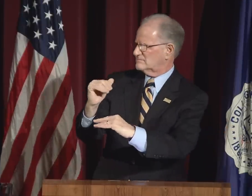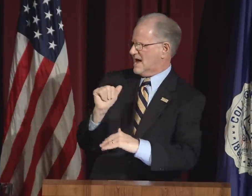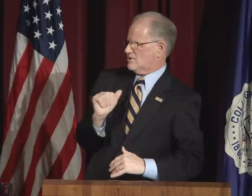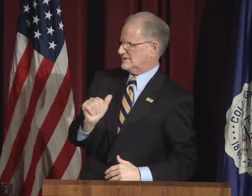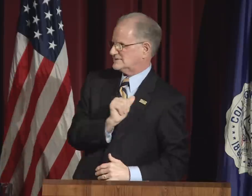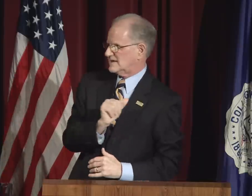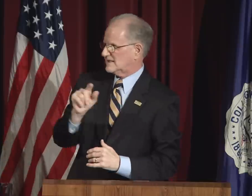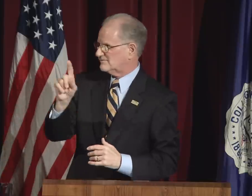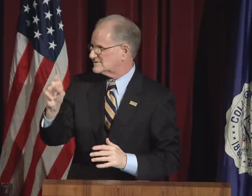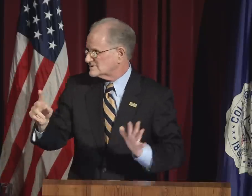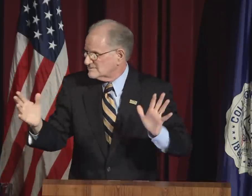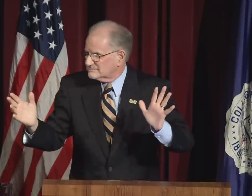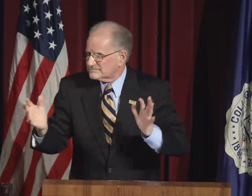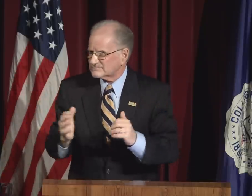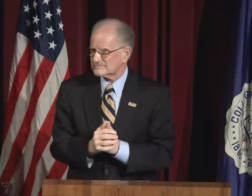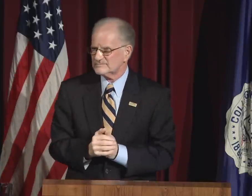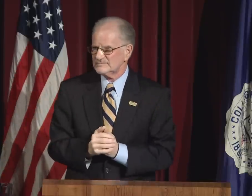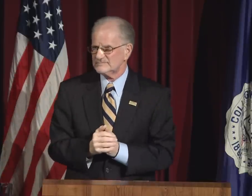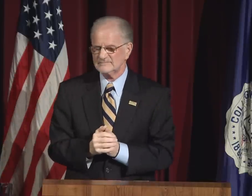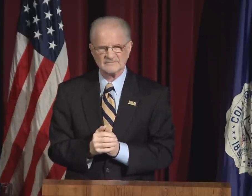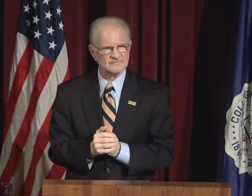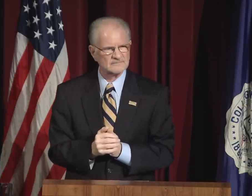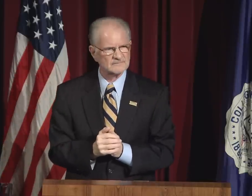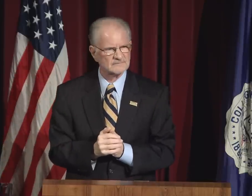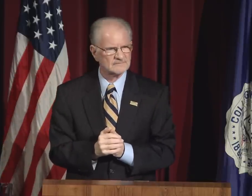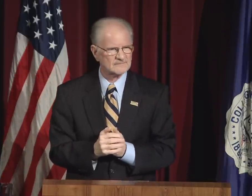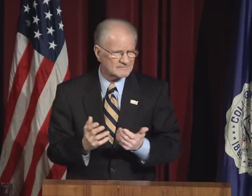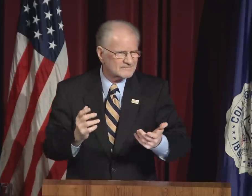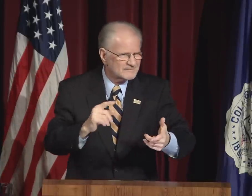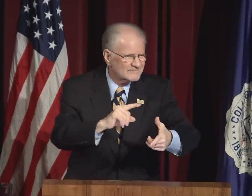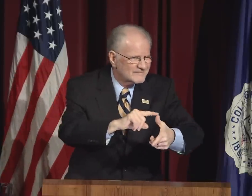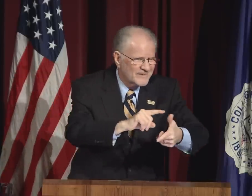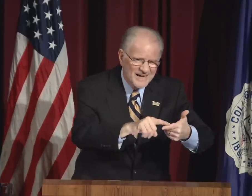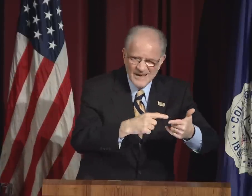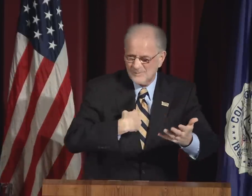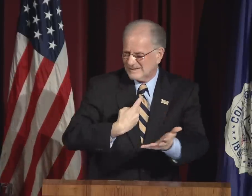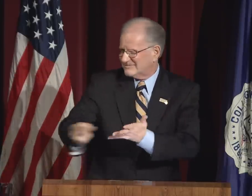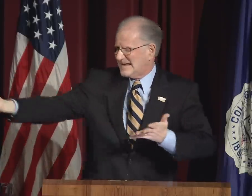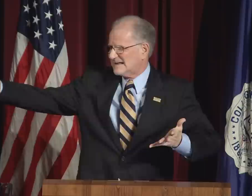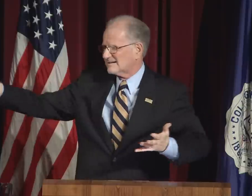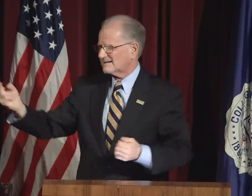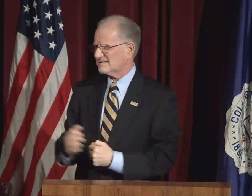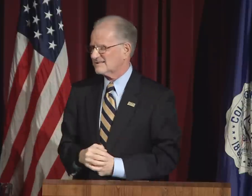What happens if we limit ourselves?